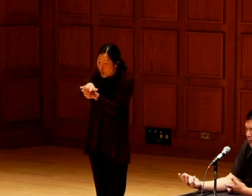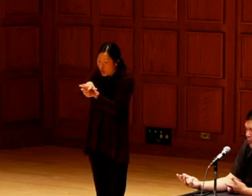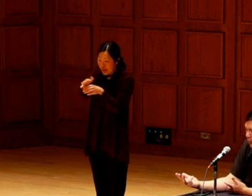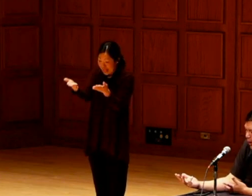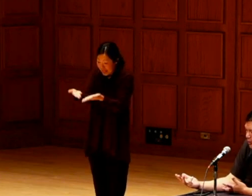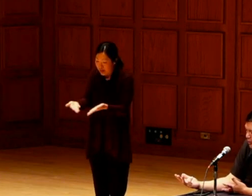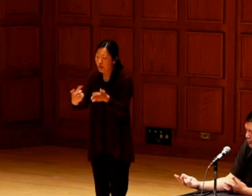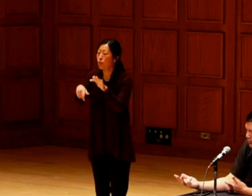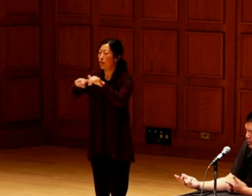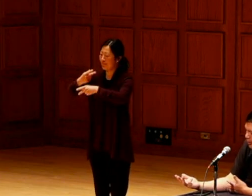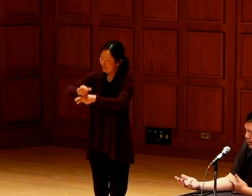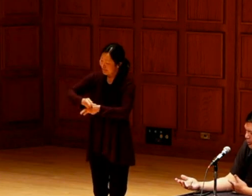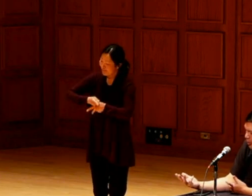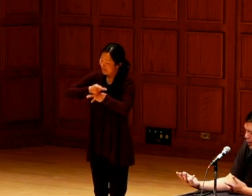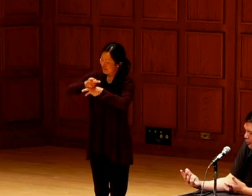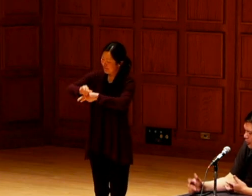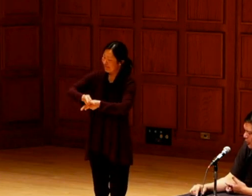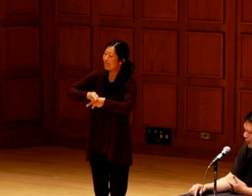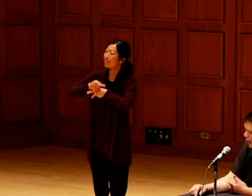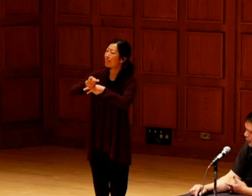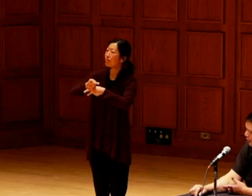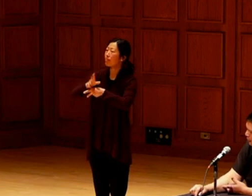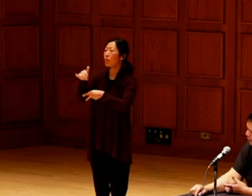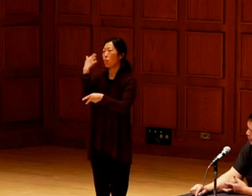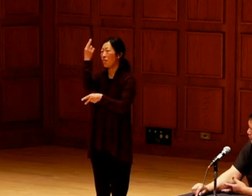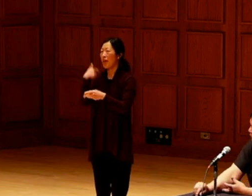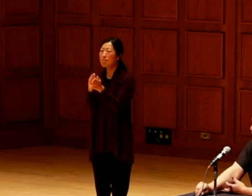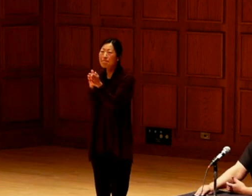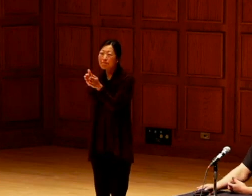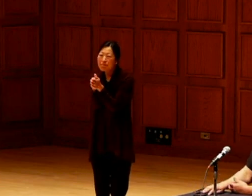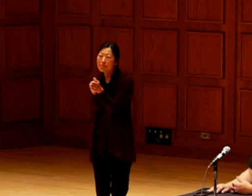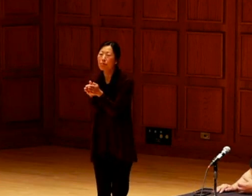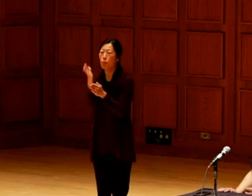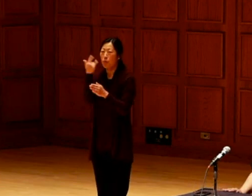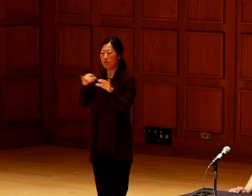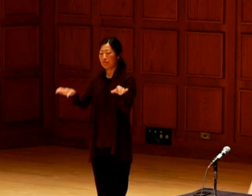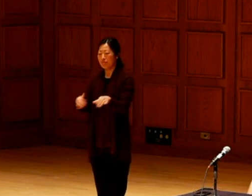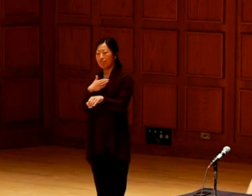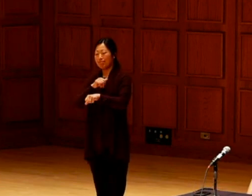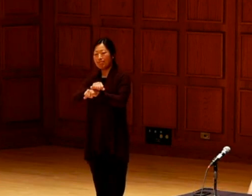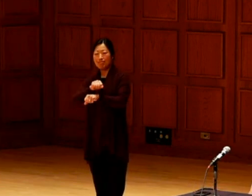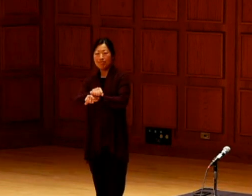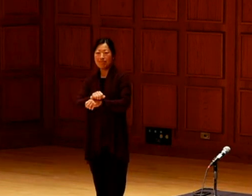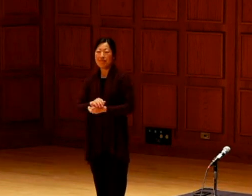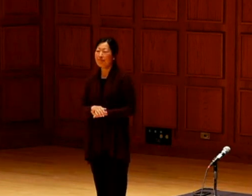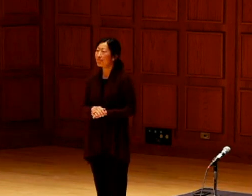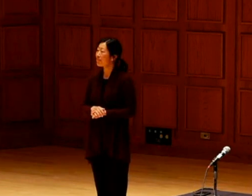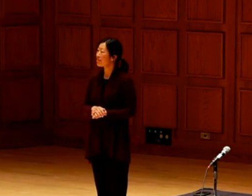We're so blessed to have the area where we live. We have to take care of..